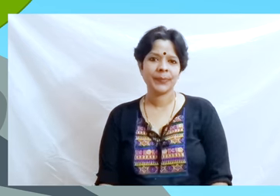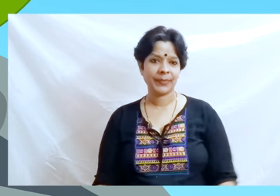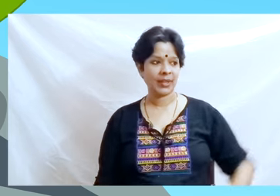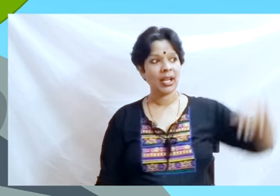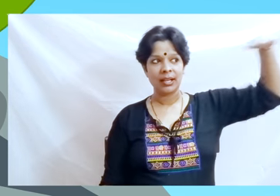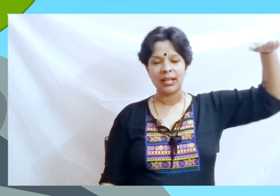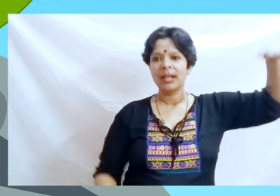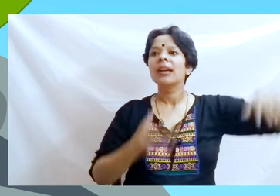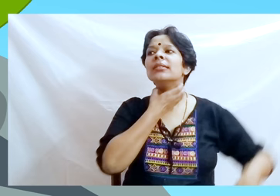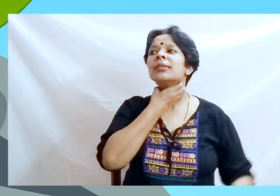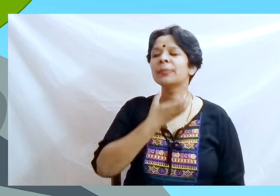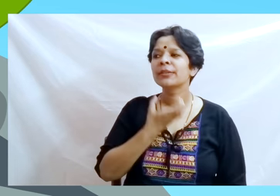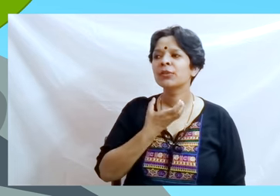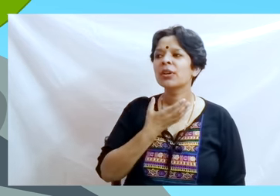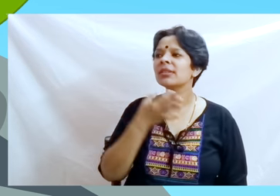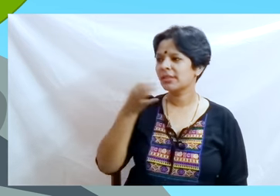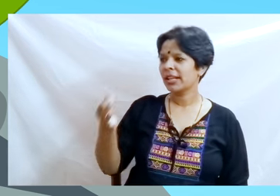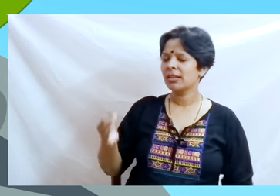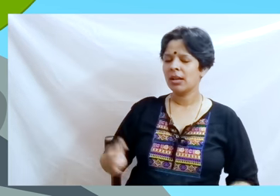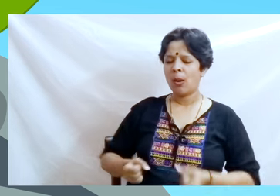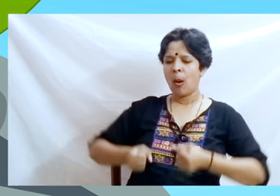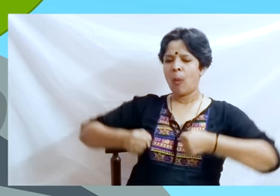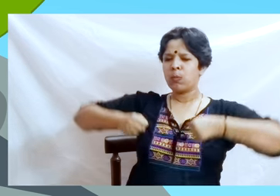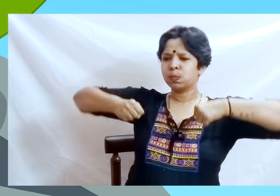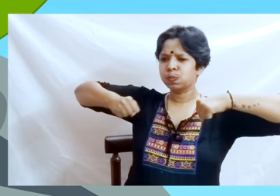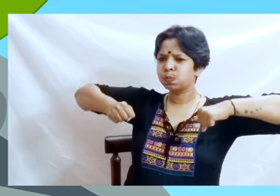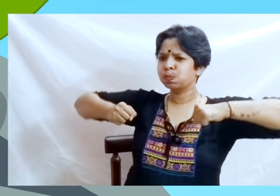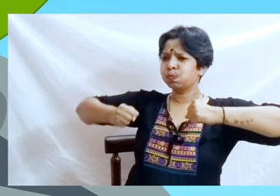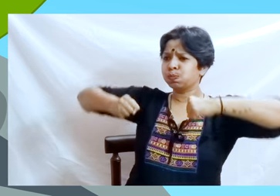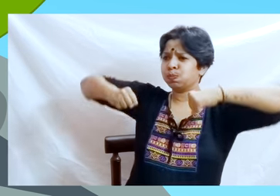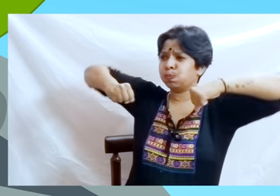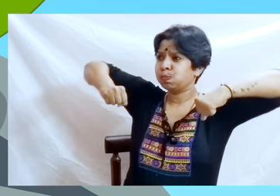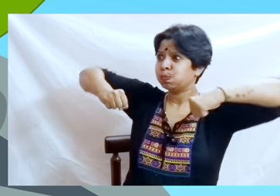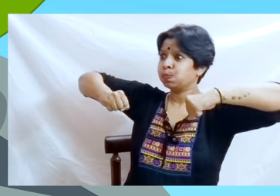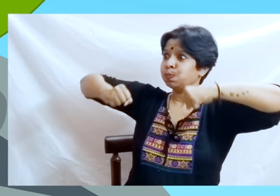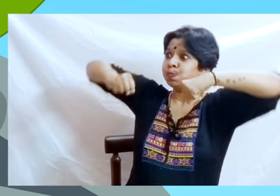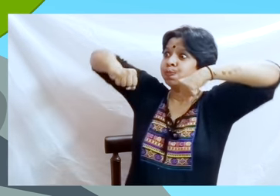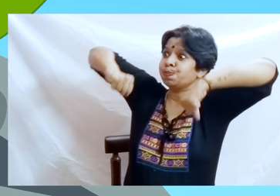So the big frog took a deep breath and blew and blew and blew